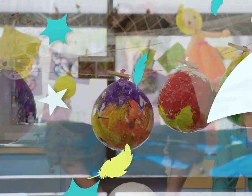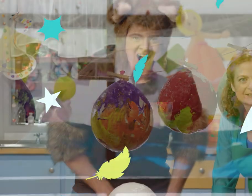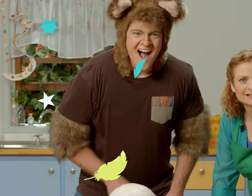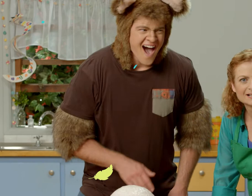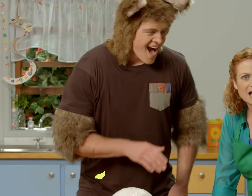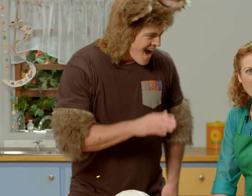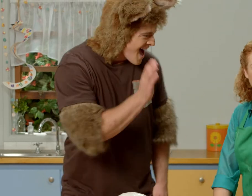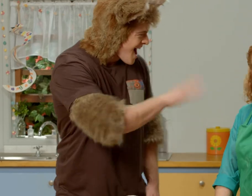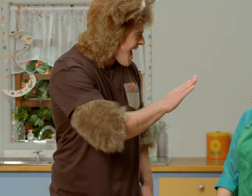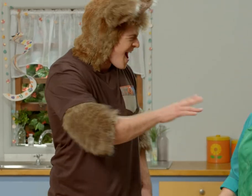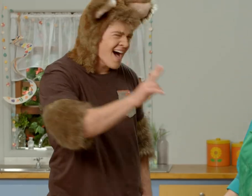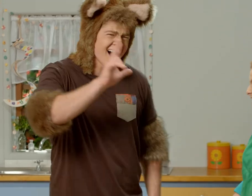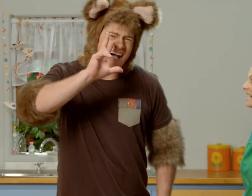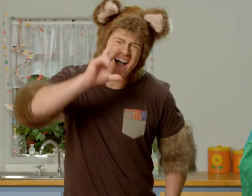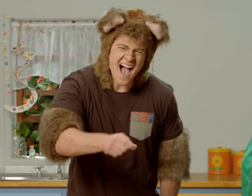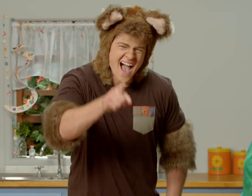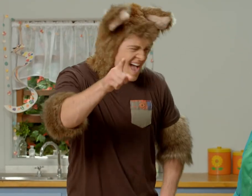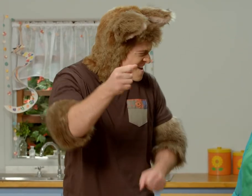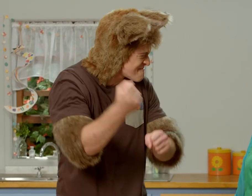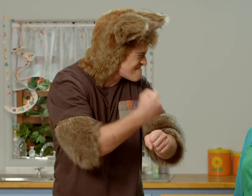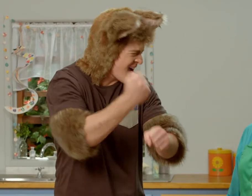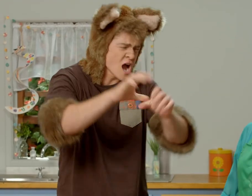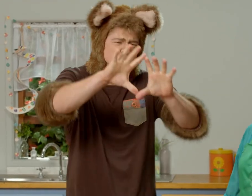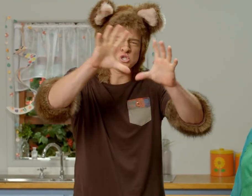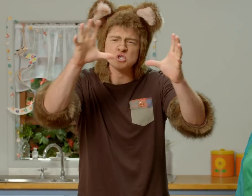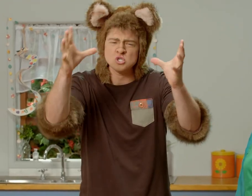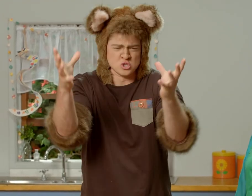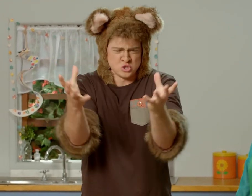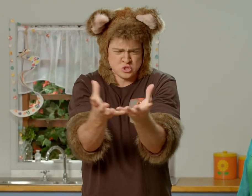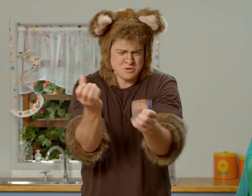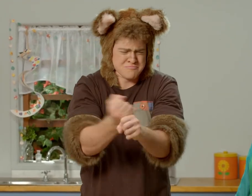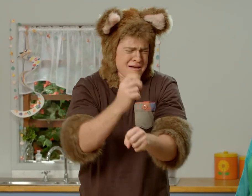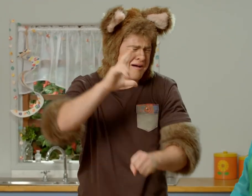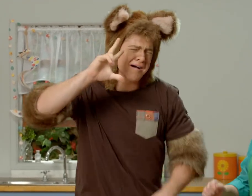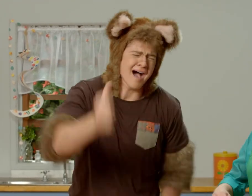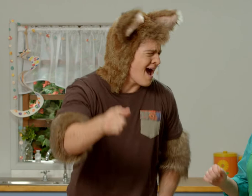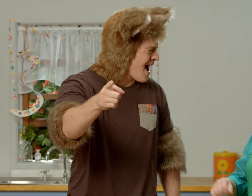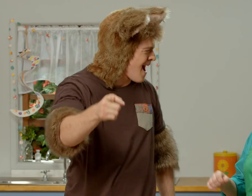Oh wow, those children make great papier-mâché balloons!